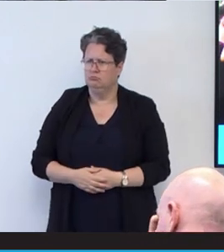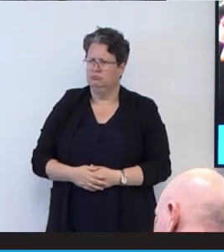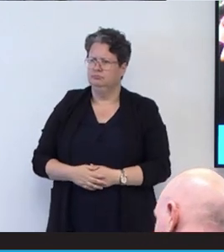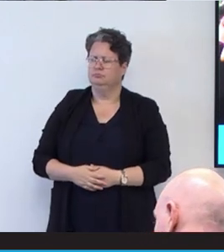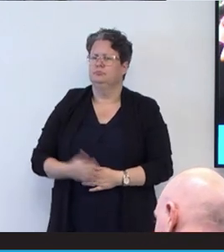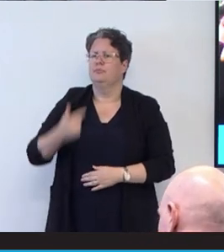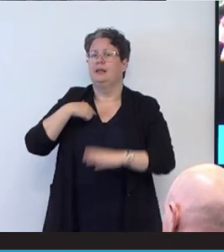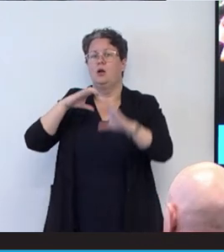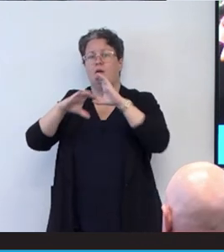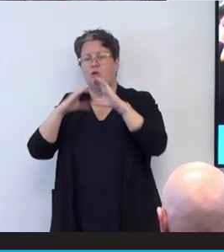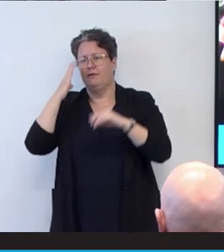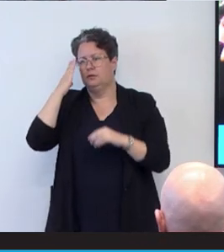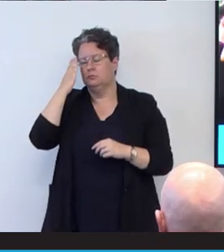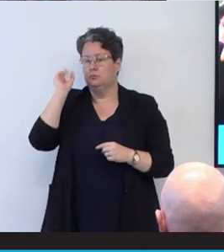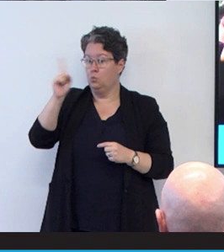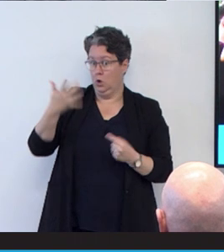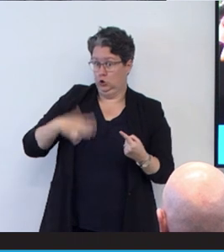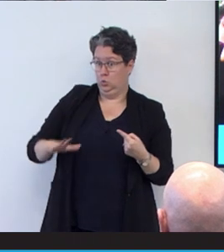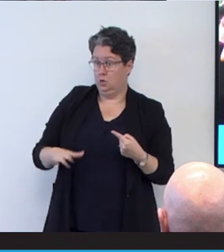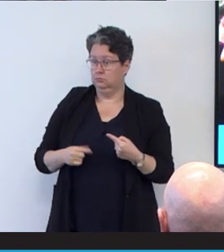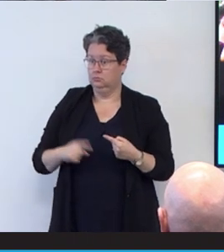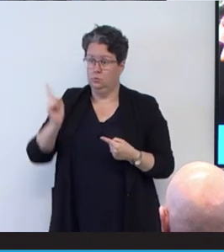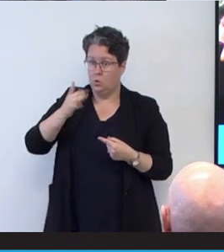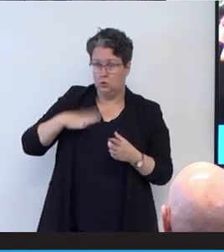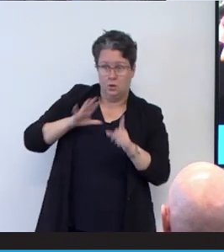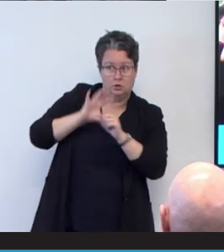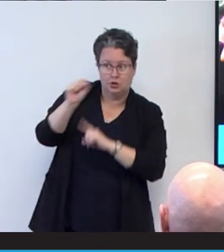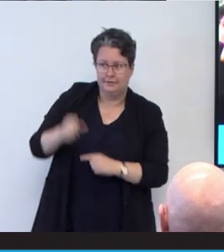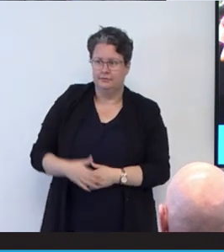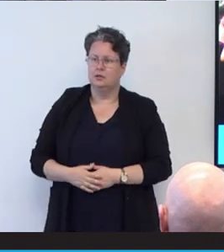around what do you want? What do you want to achieve? Well, when I get through university,